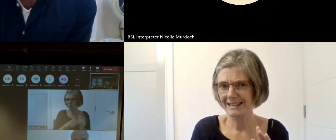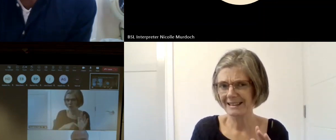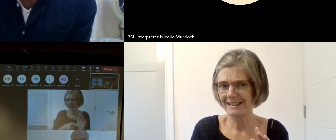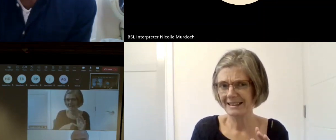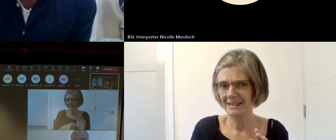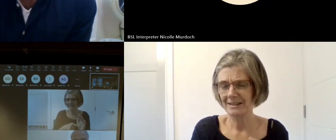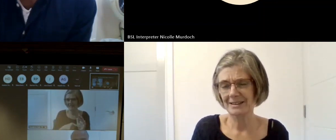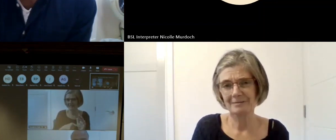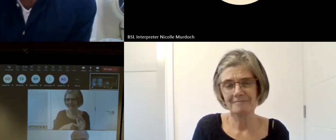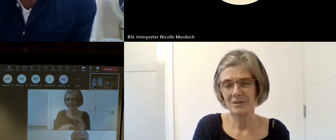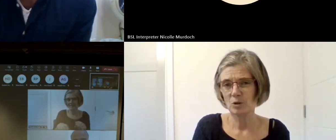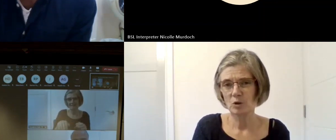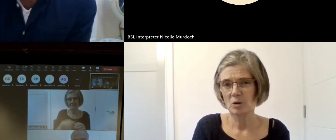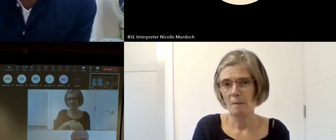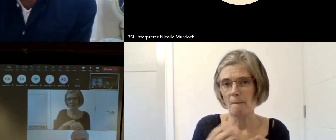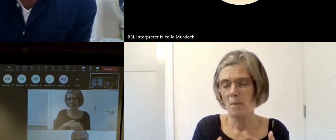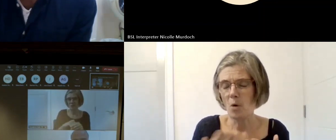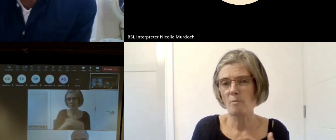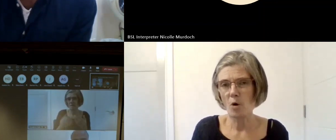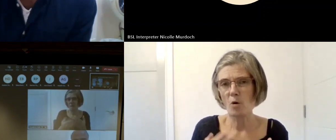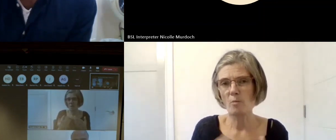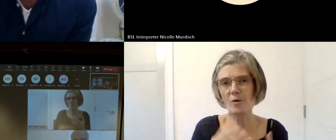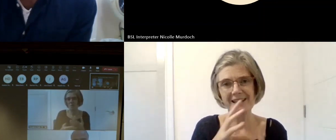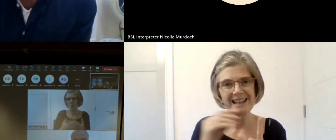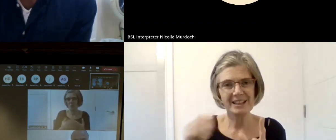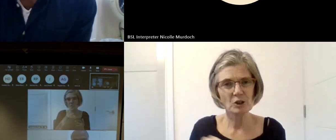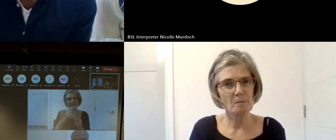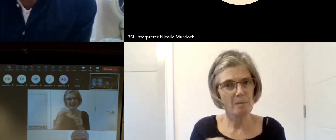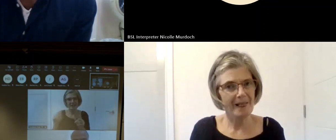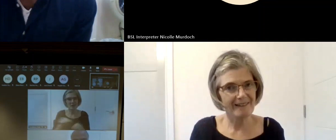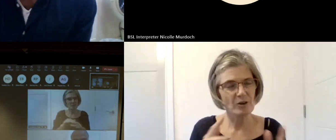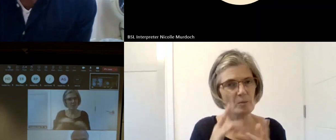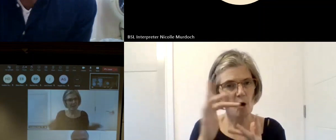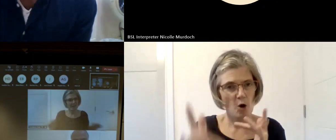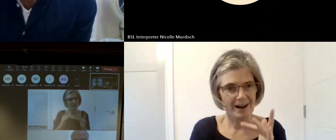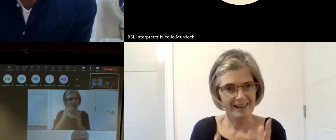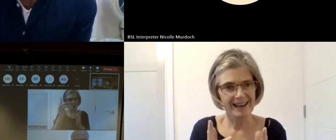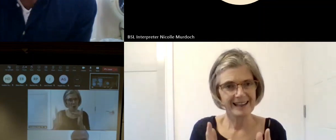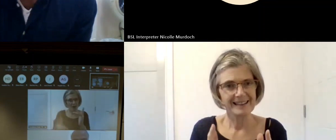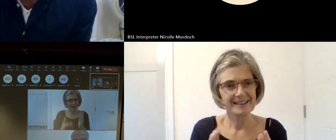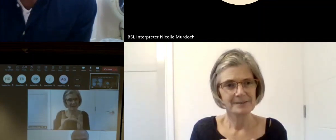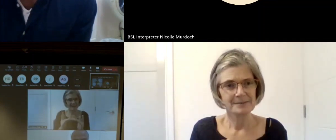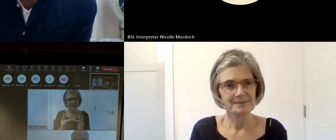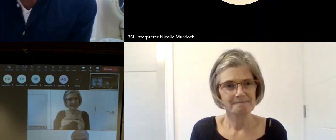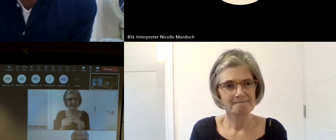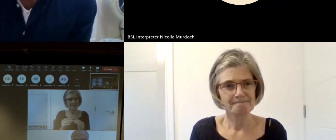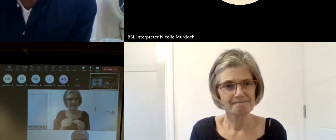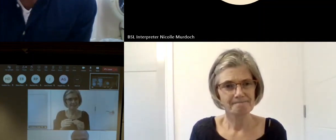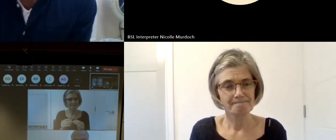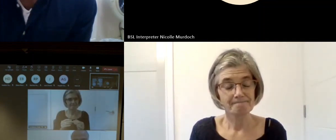so I went start that i' heard some great things DW yes so we have a strong digital specifically